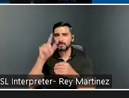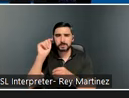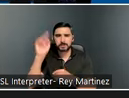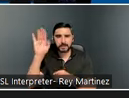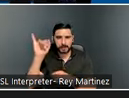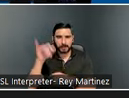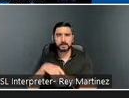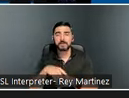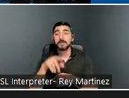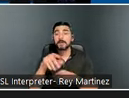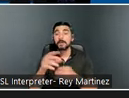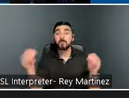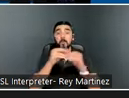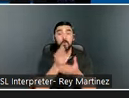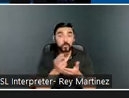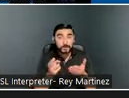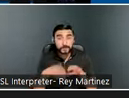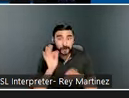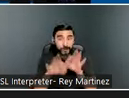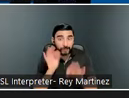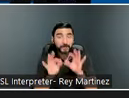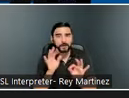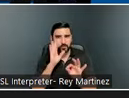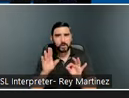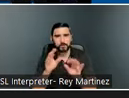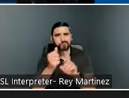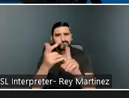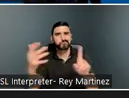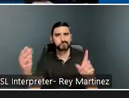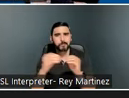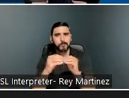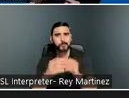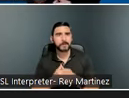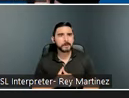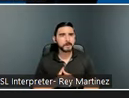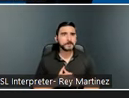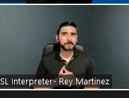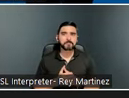as more resources become available. Next slide.